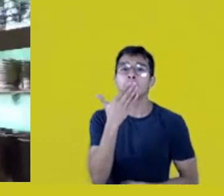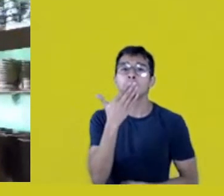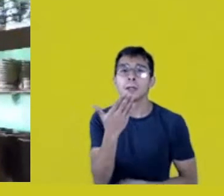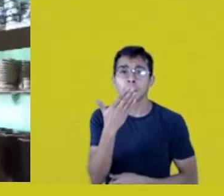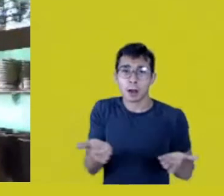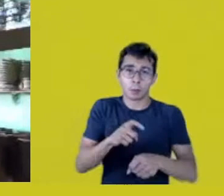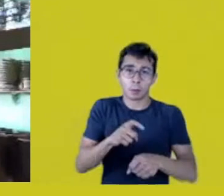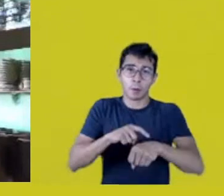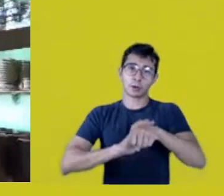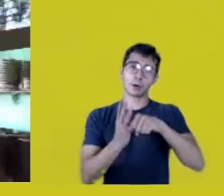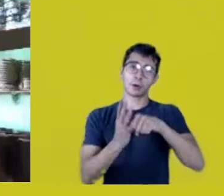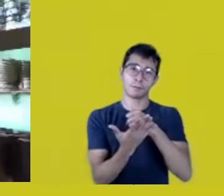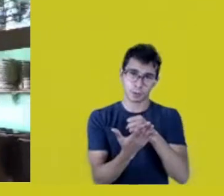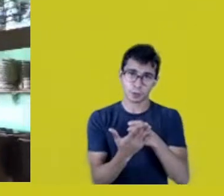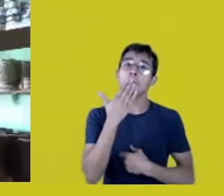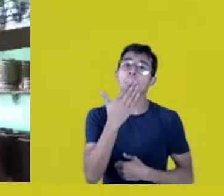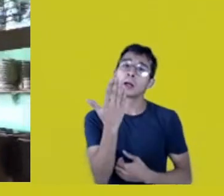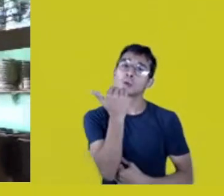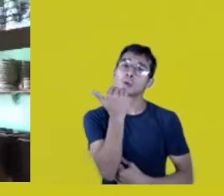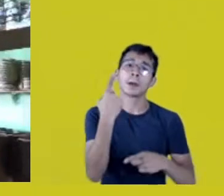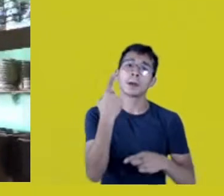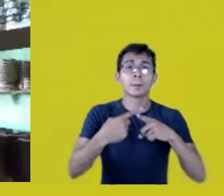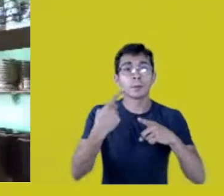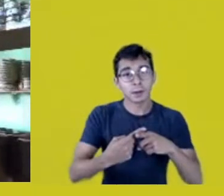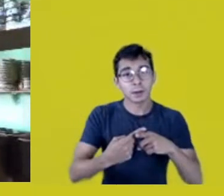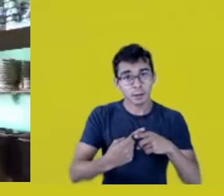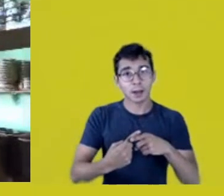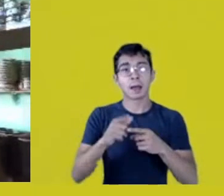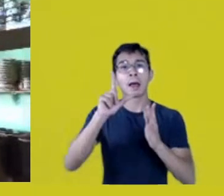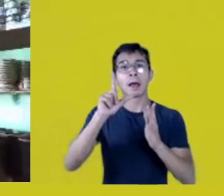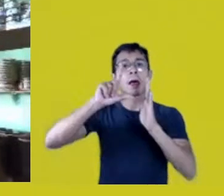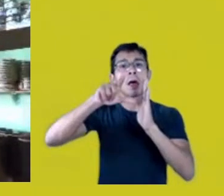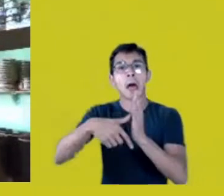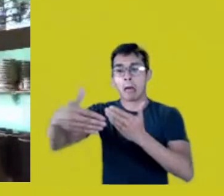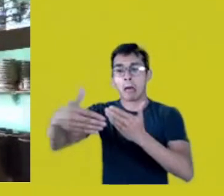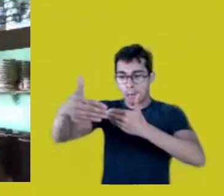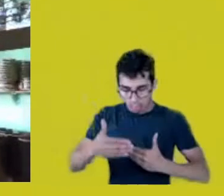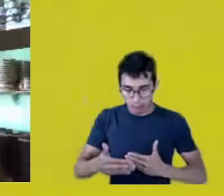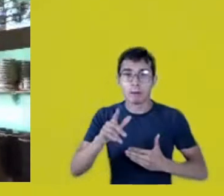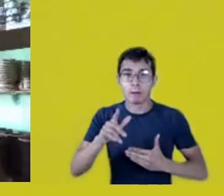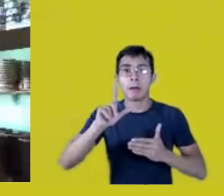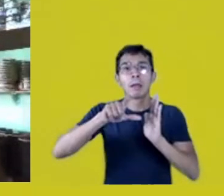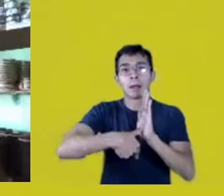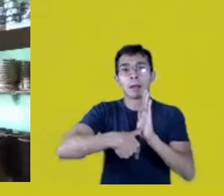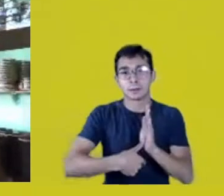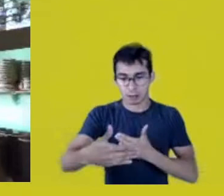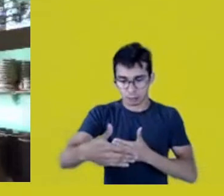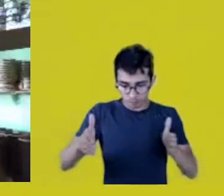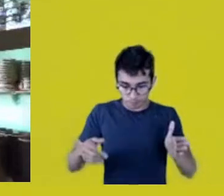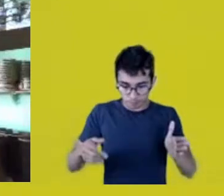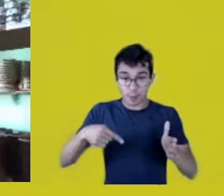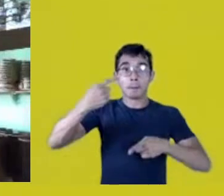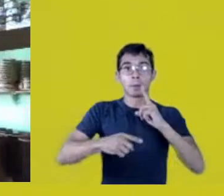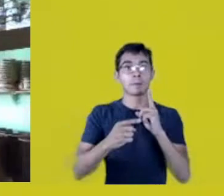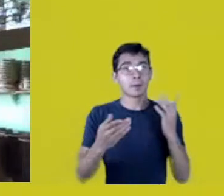because the government delivered them with two months’ delay! And even so, the food kits were refused by our leaderships